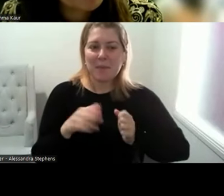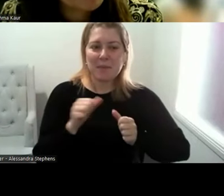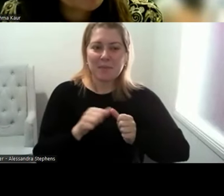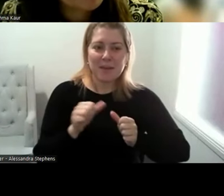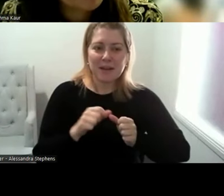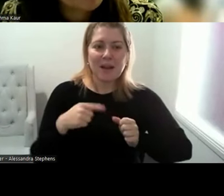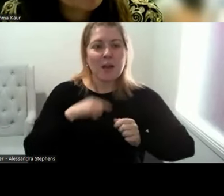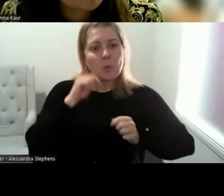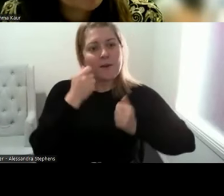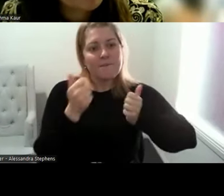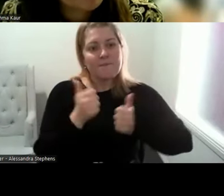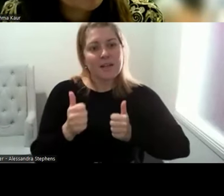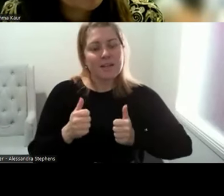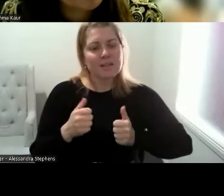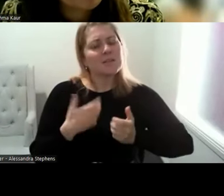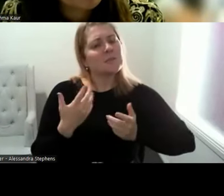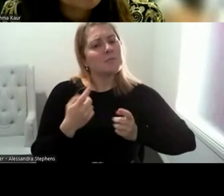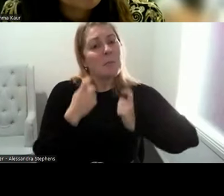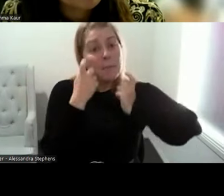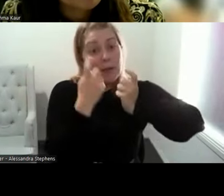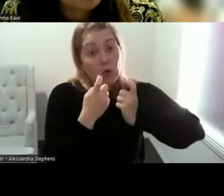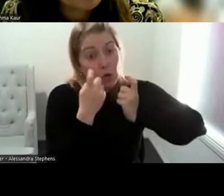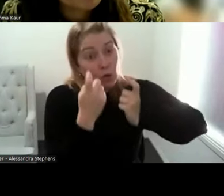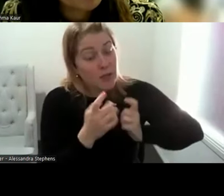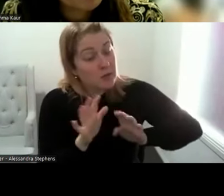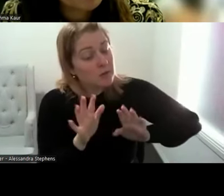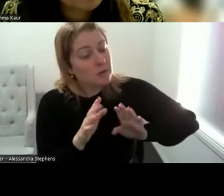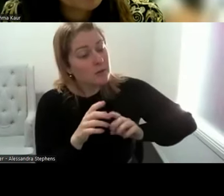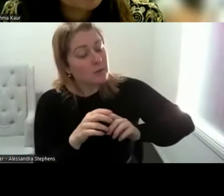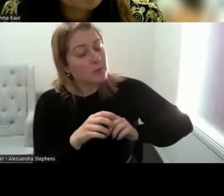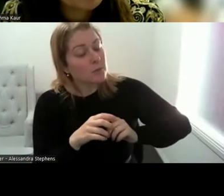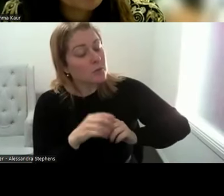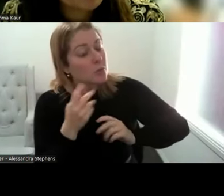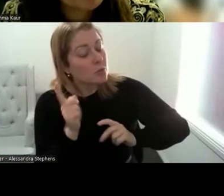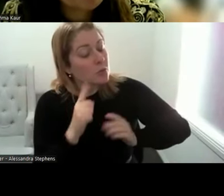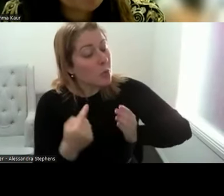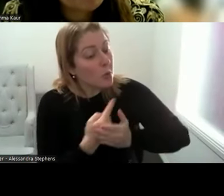finish up with you. Be curious. Ask questions. Start the conversation and reach out for help